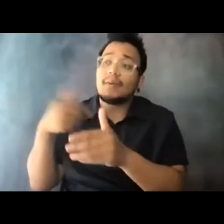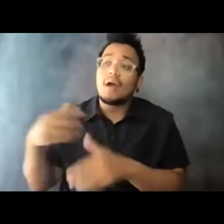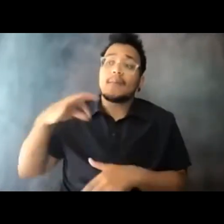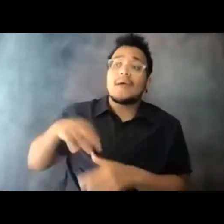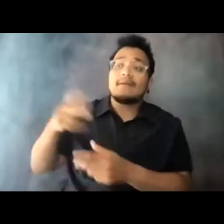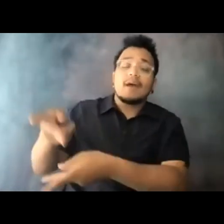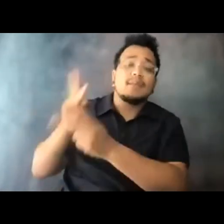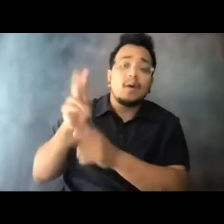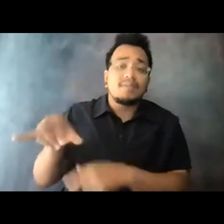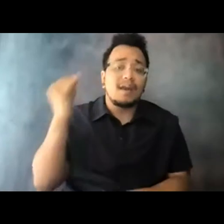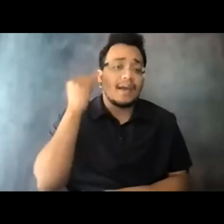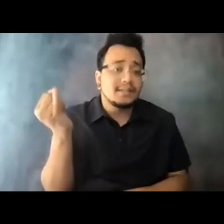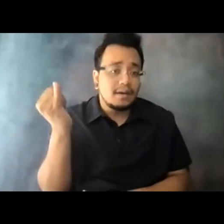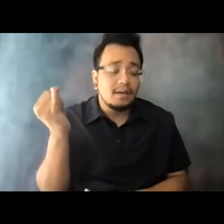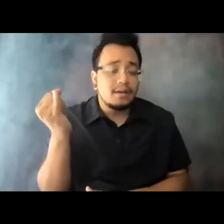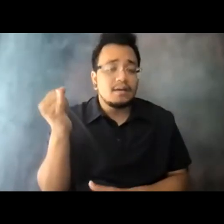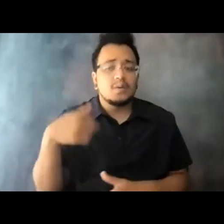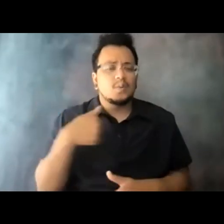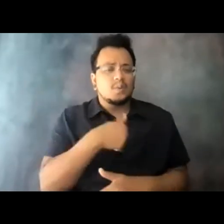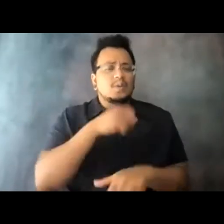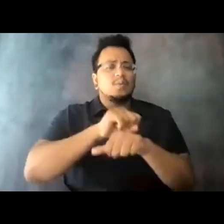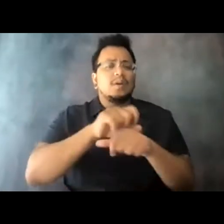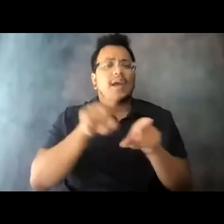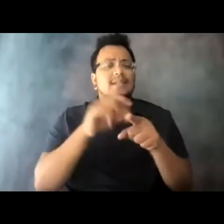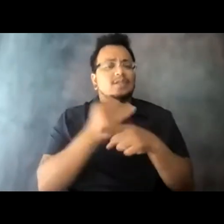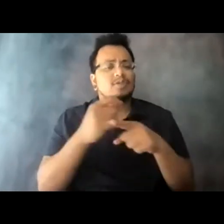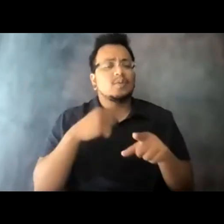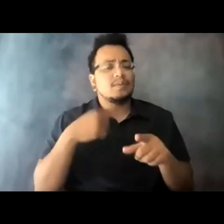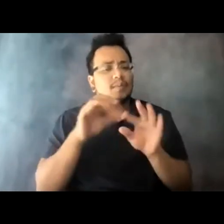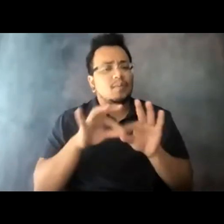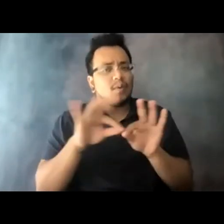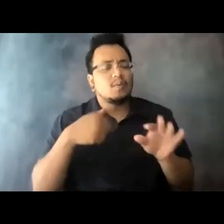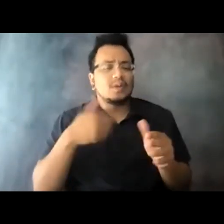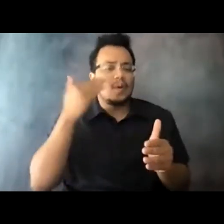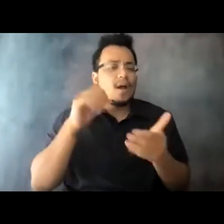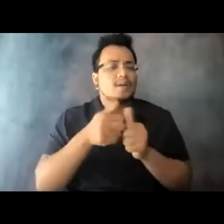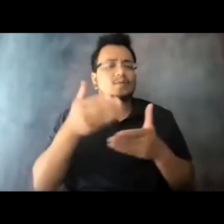15:11:53 As an industry, we're extraordinarily good at sharing information and learning, much like we're doing here today.